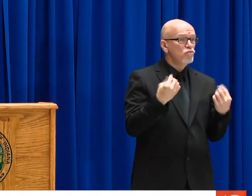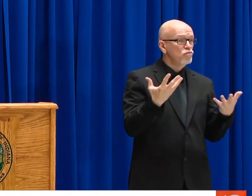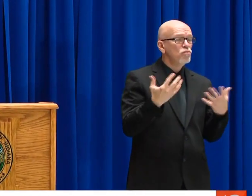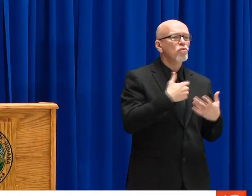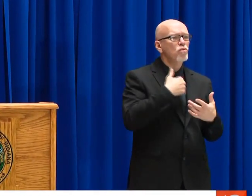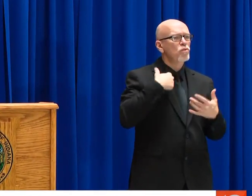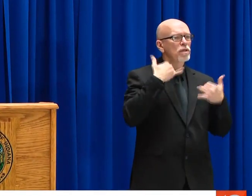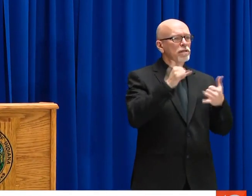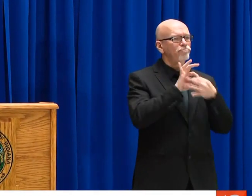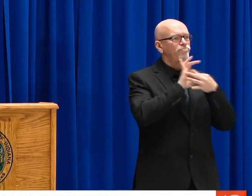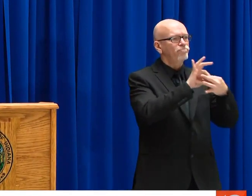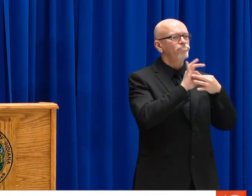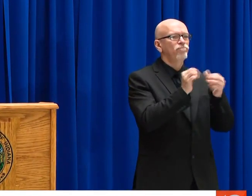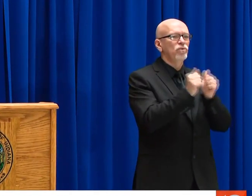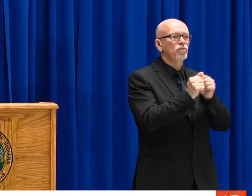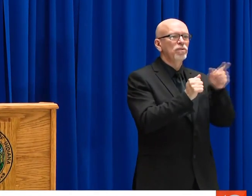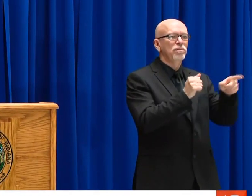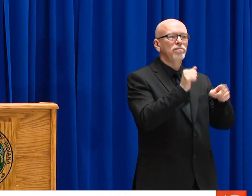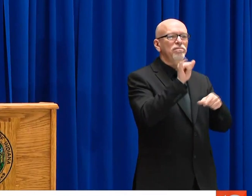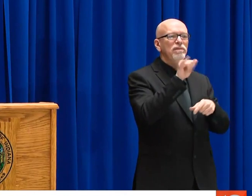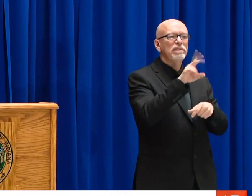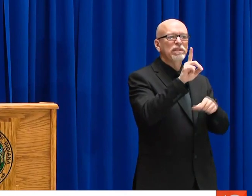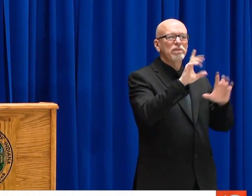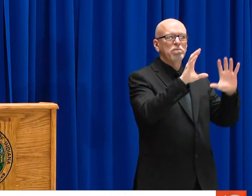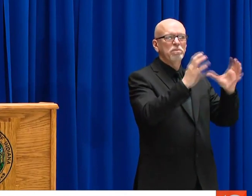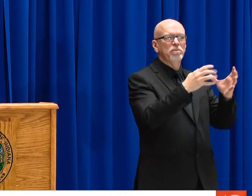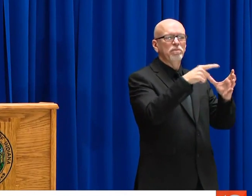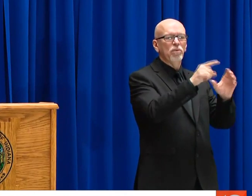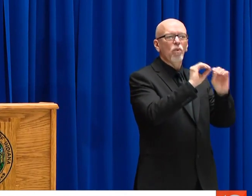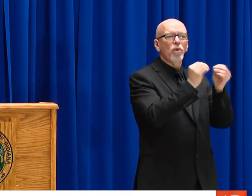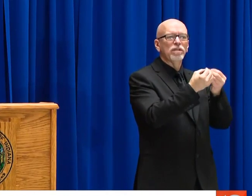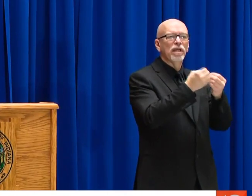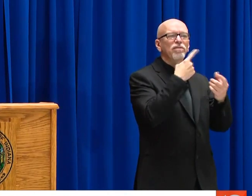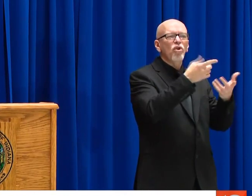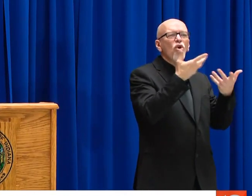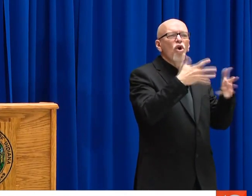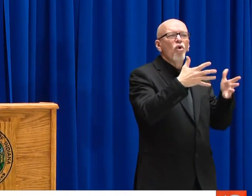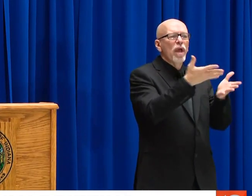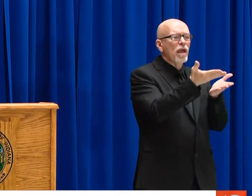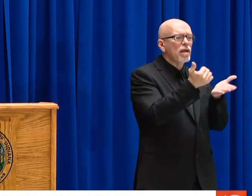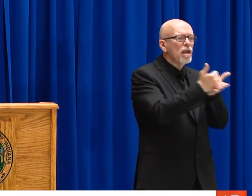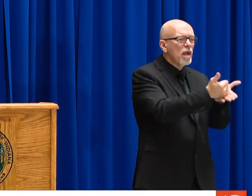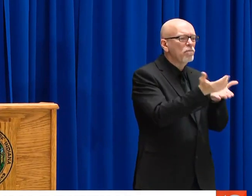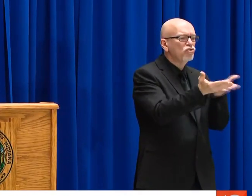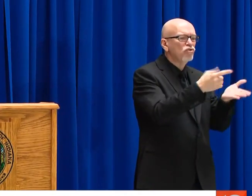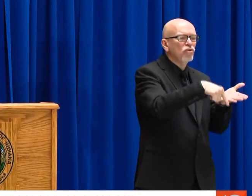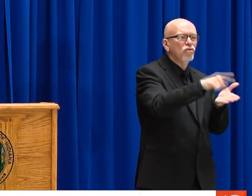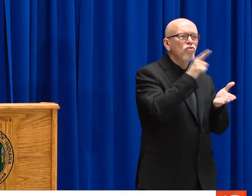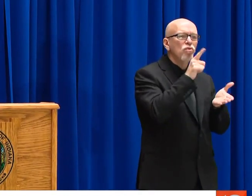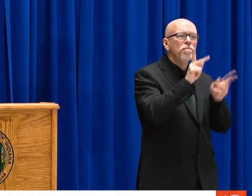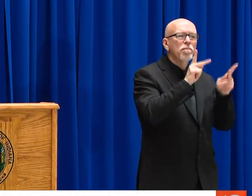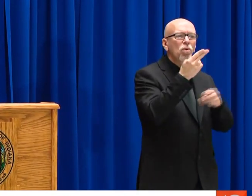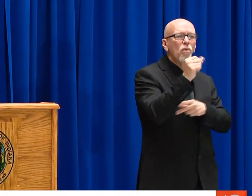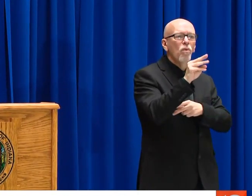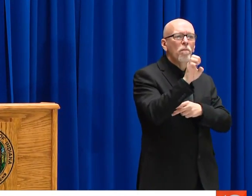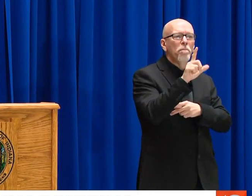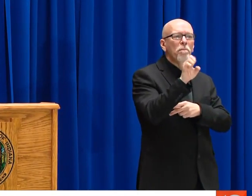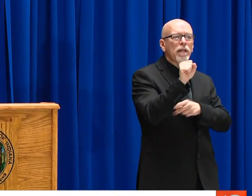EMERGENCY AND PROTECT THIS VULNERABLE POPULATION. TO ADDRESS THIS ISSUE WE HAVE COLLABORATED WITH AN ESTABLISHED